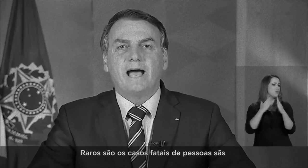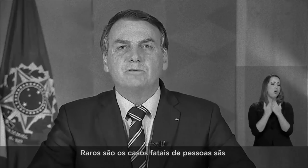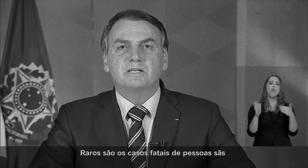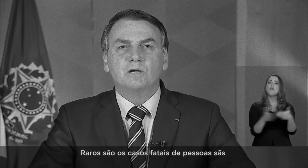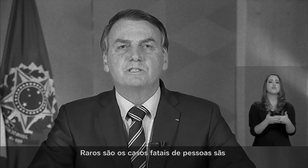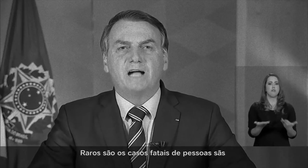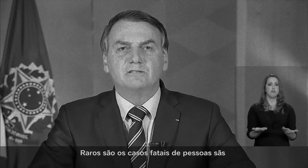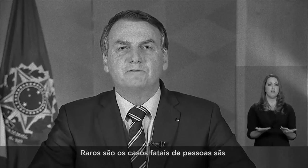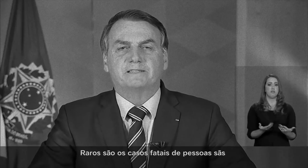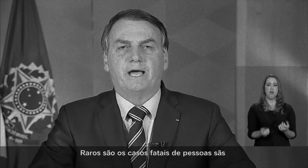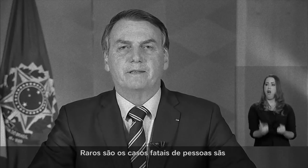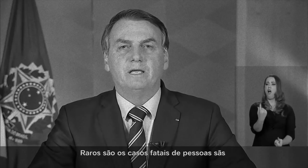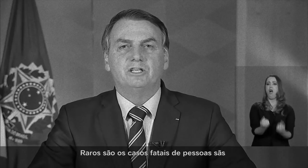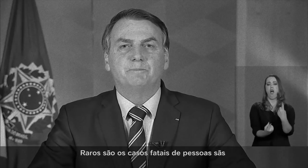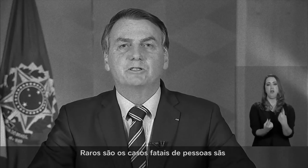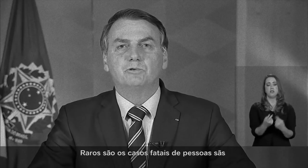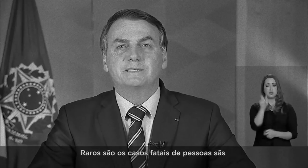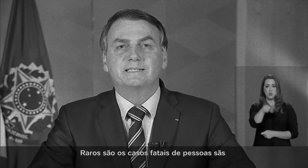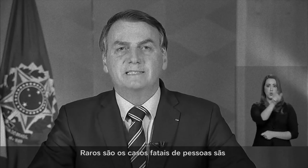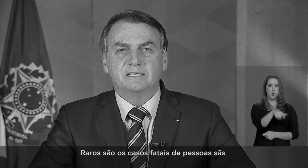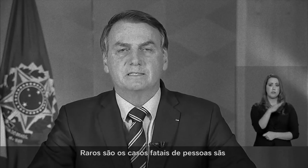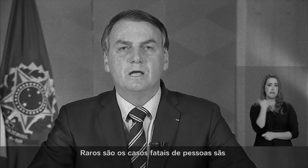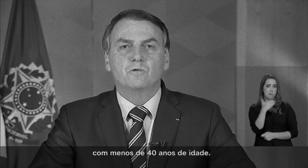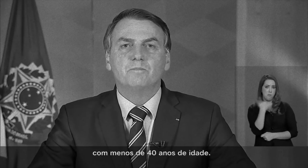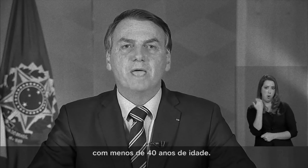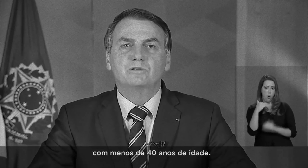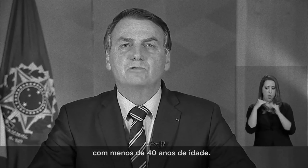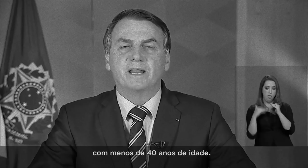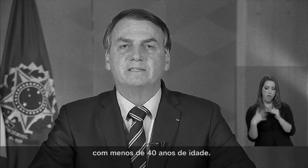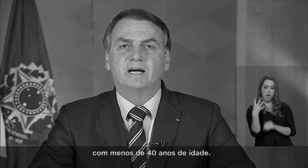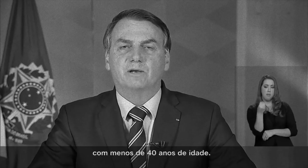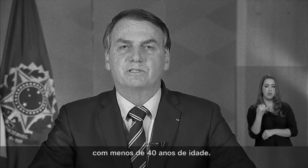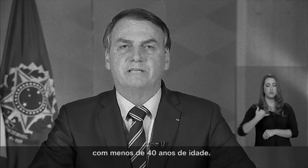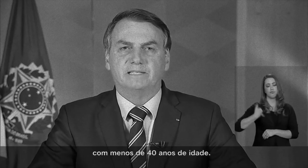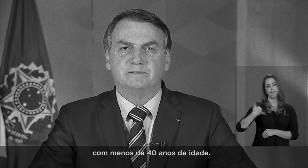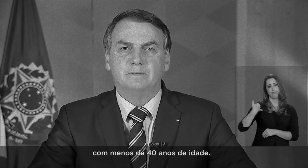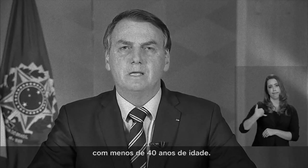Rare are the deadly cases of healthy people under 40 years of age